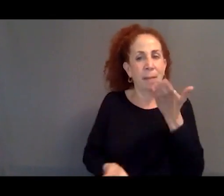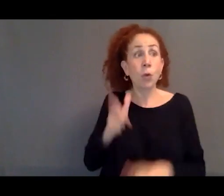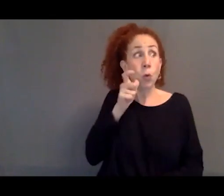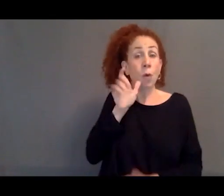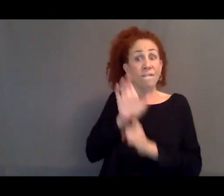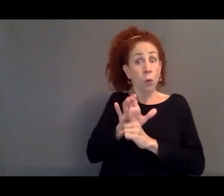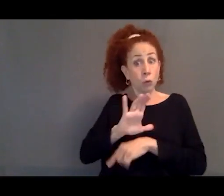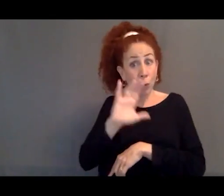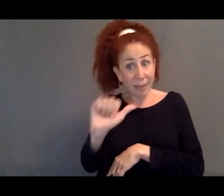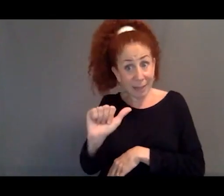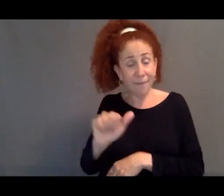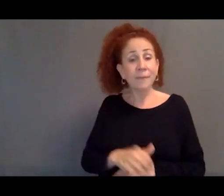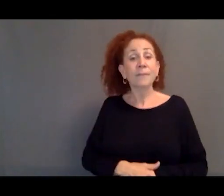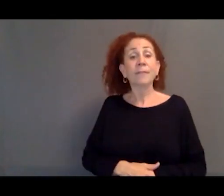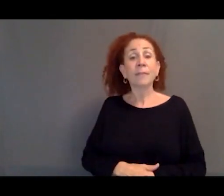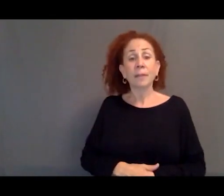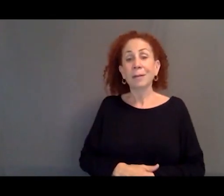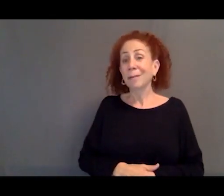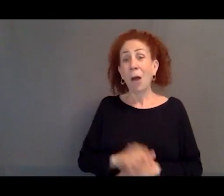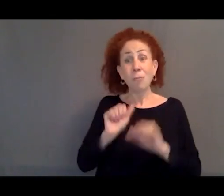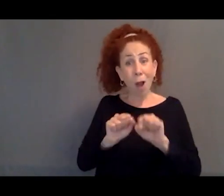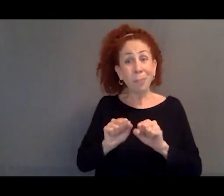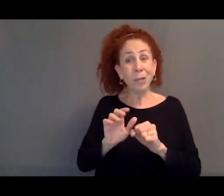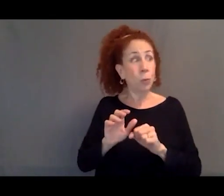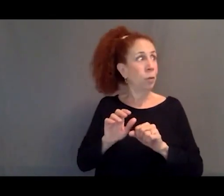will be displaced either internally or nearby.